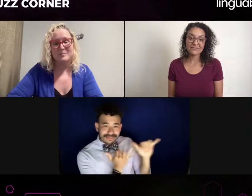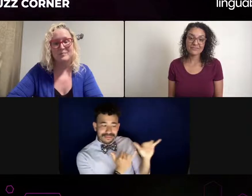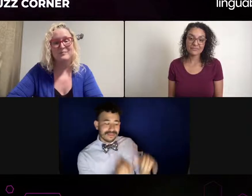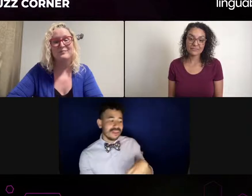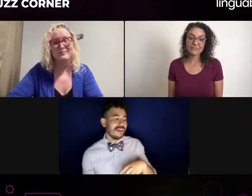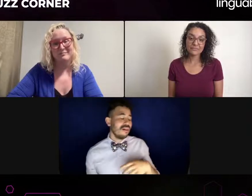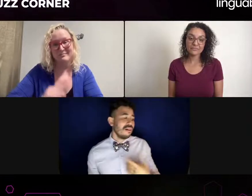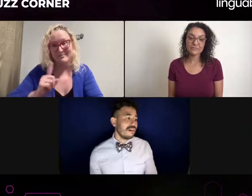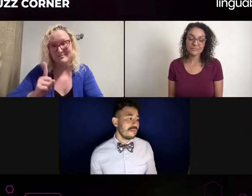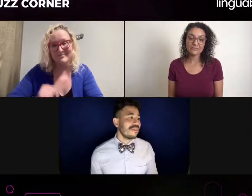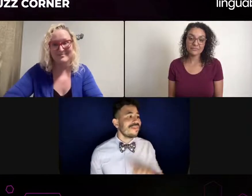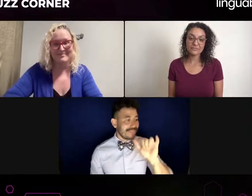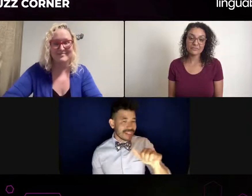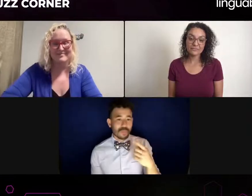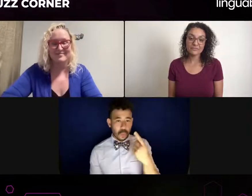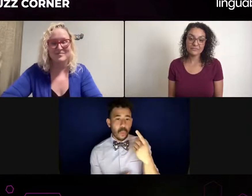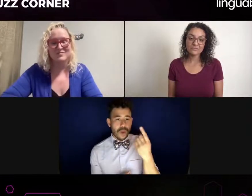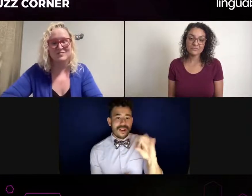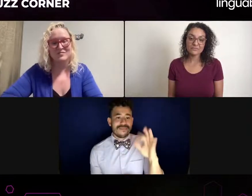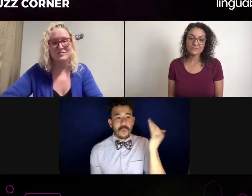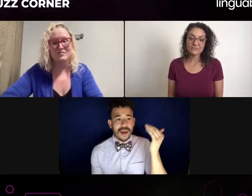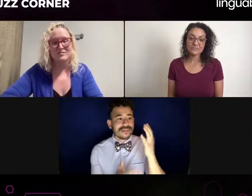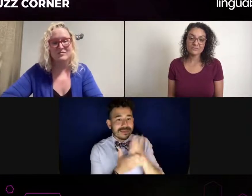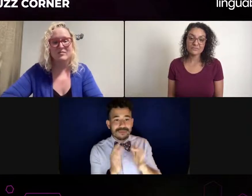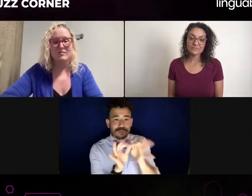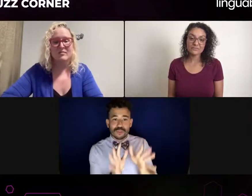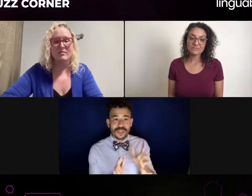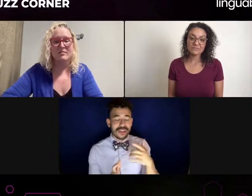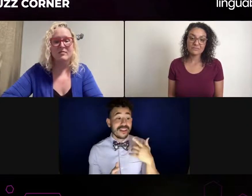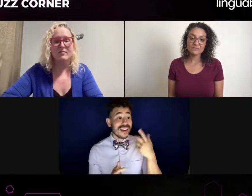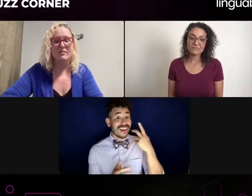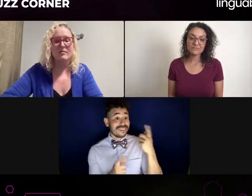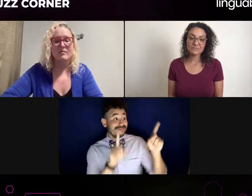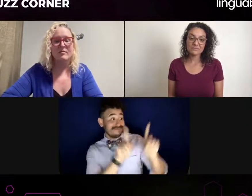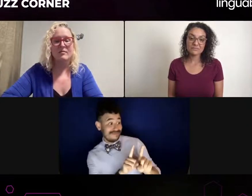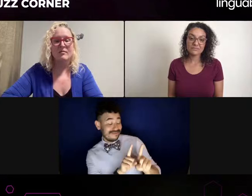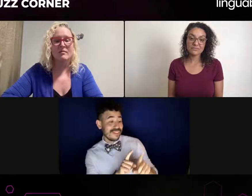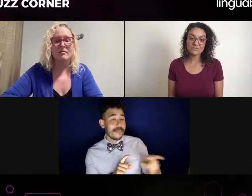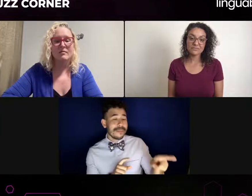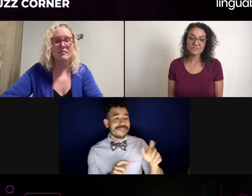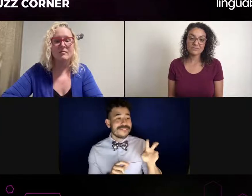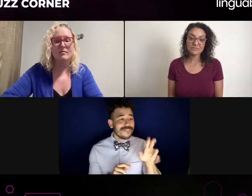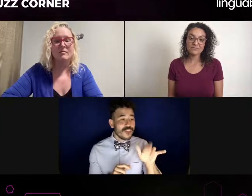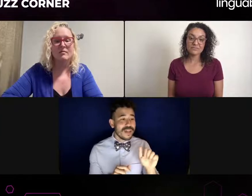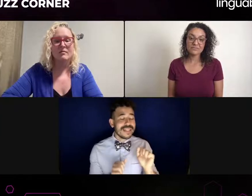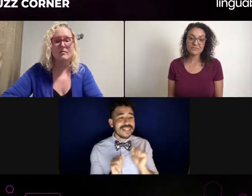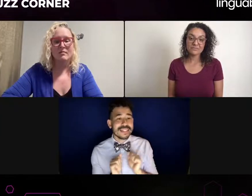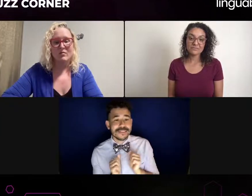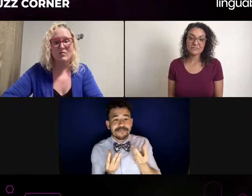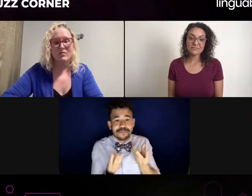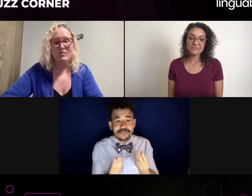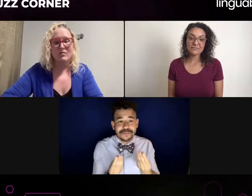Yeah, exactly what you just said. An interpreter who knows the nuances of voice, knows how to say the correct things,